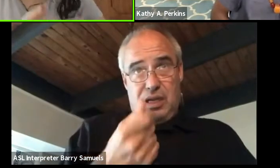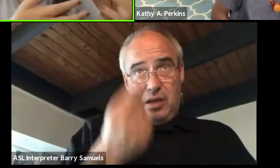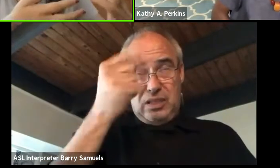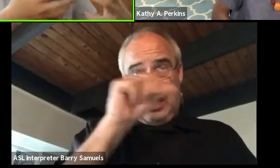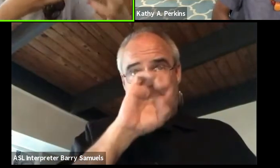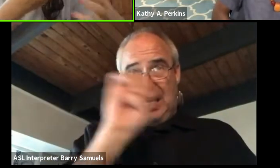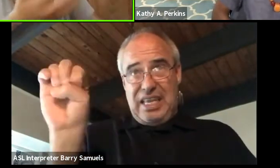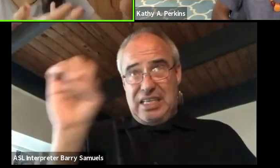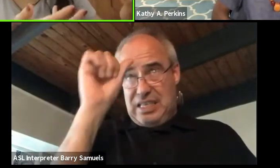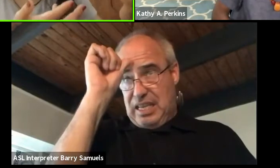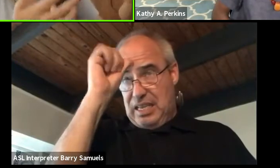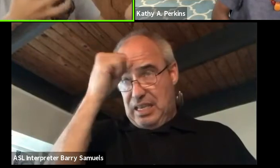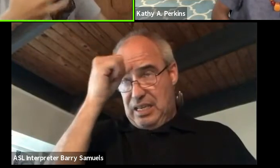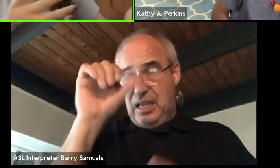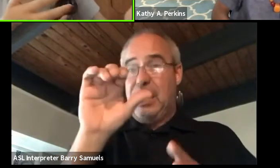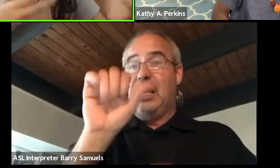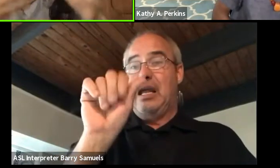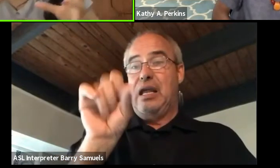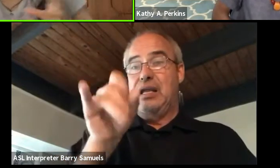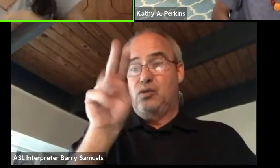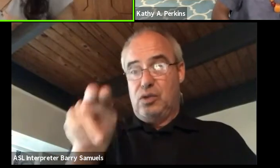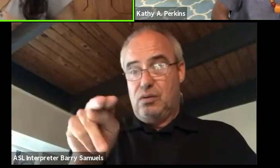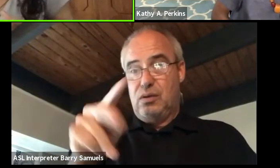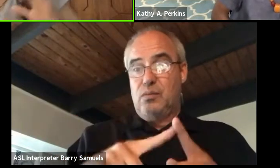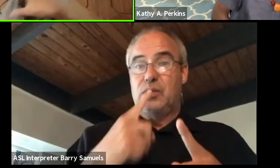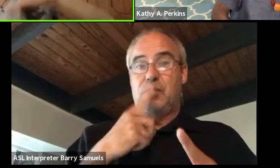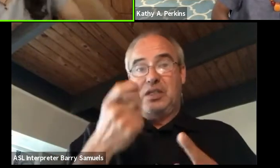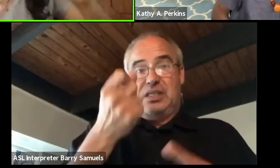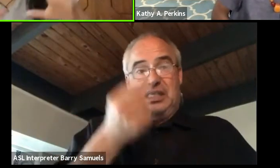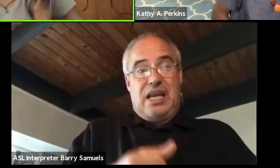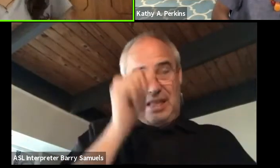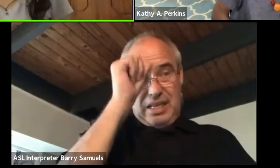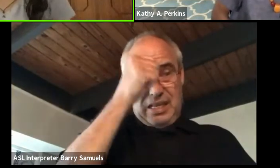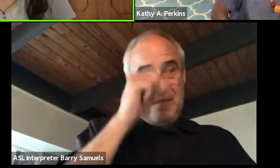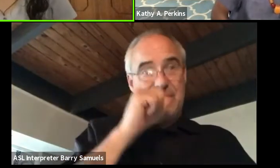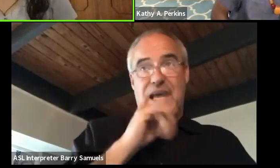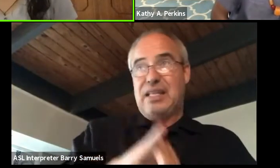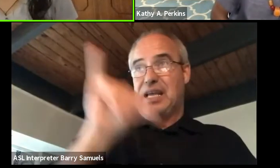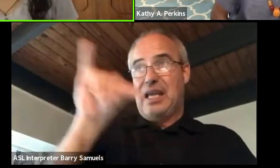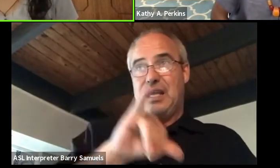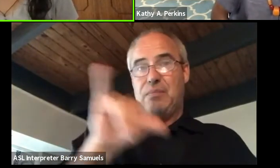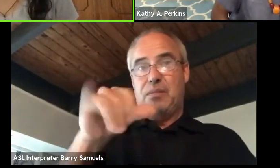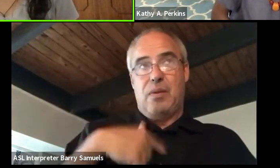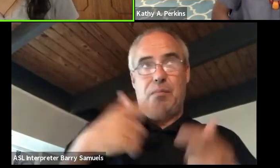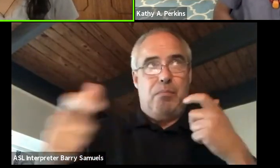but the way we understand South Indian is also not the same, so yeah, there's a big, big question of identity politics